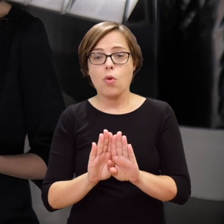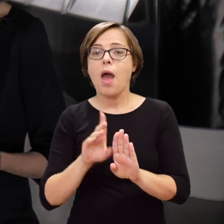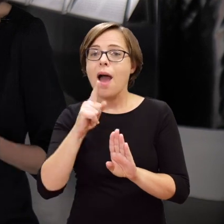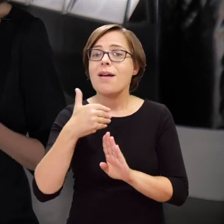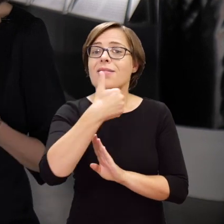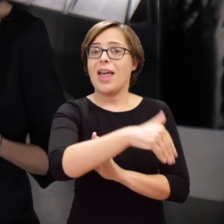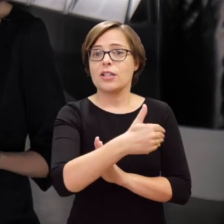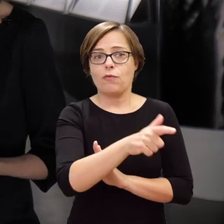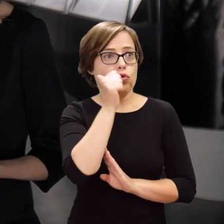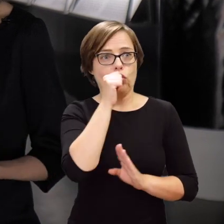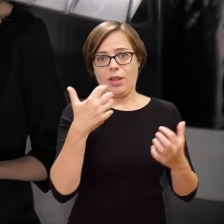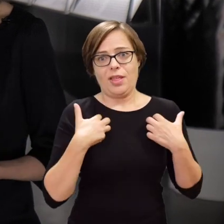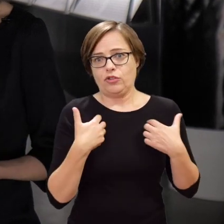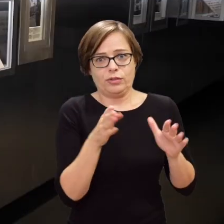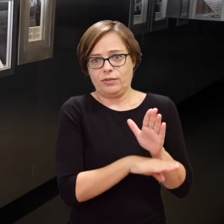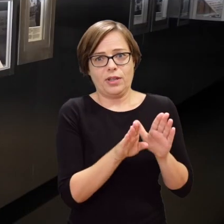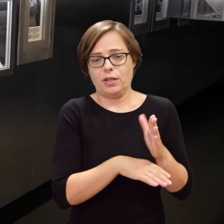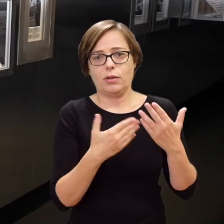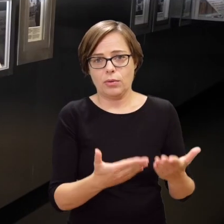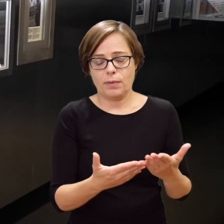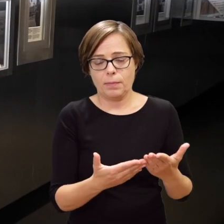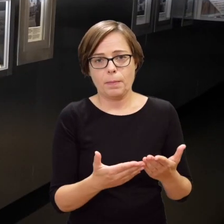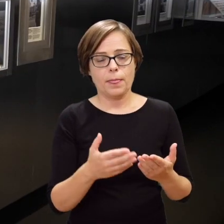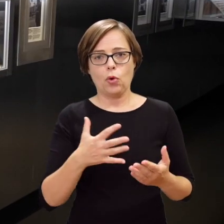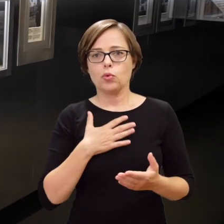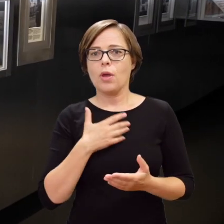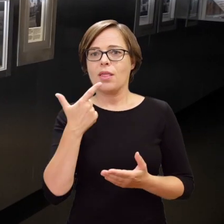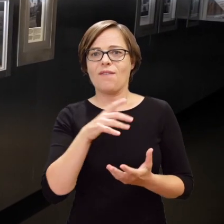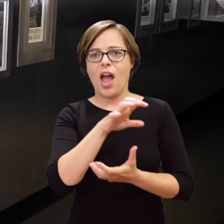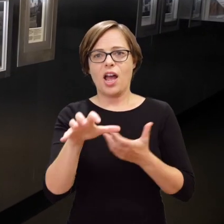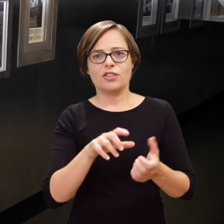This parallel between the two realities is also symbolised by the merry-go-round,